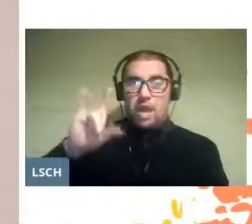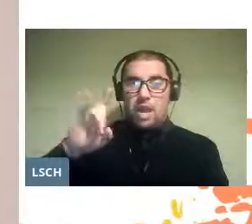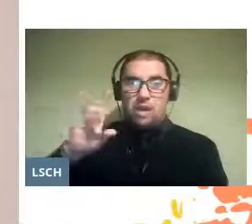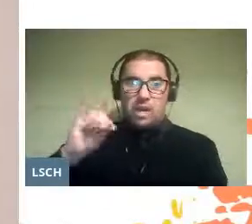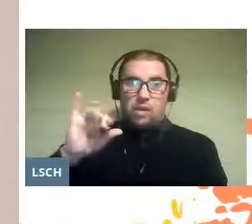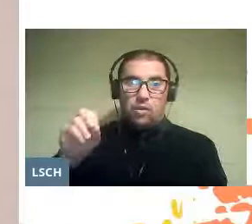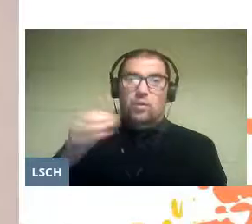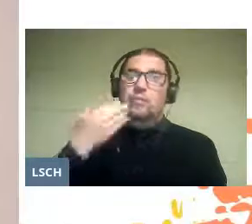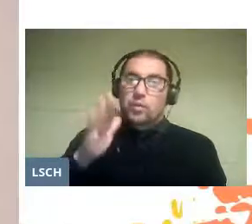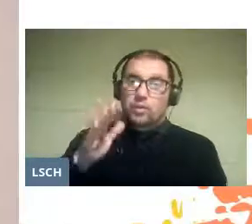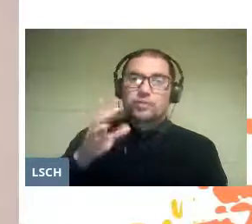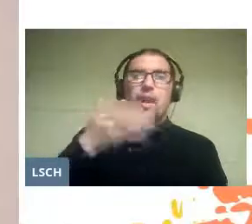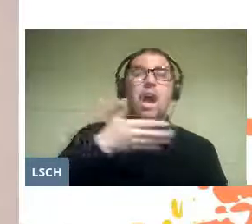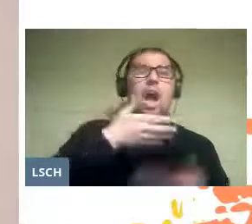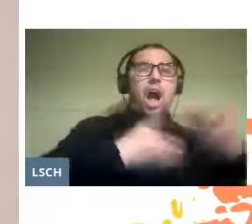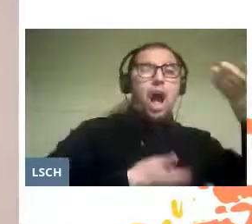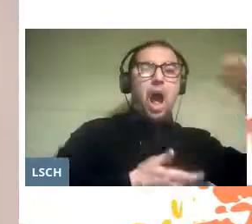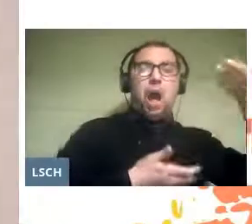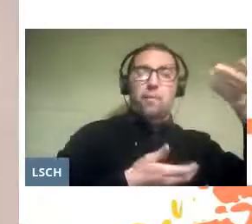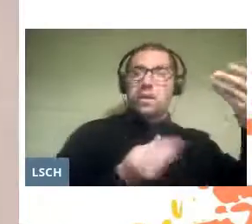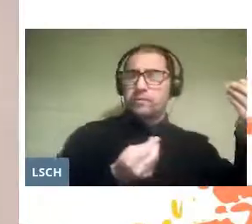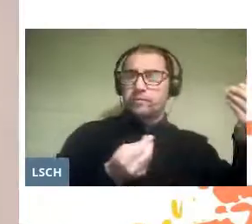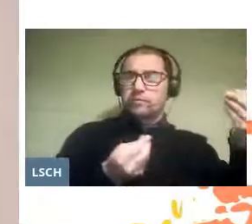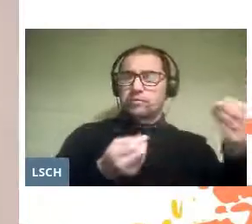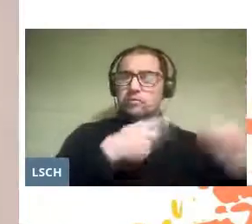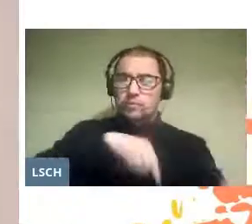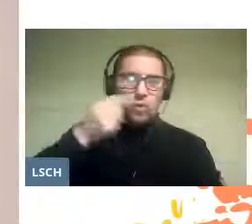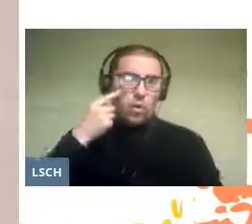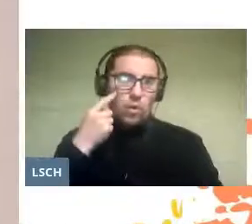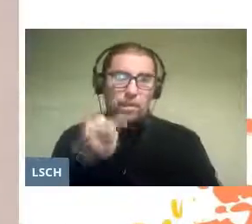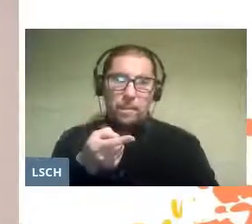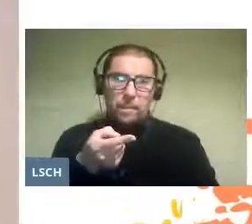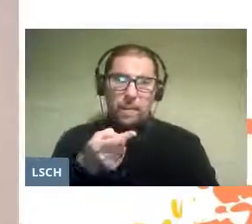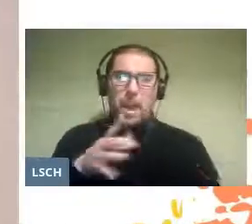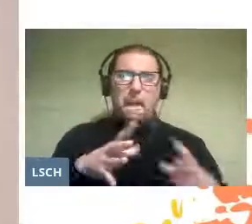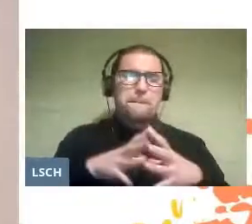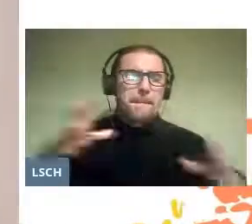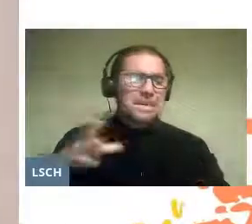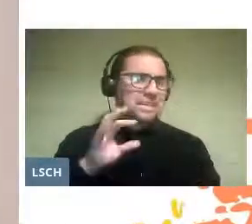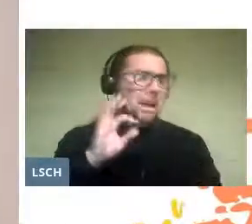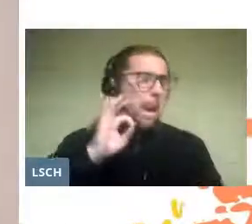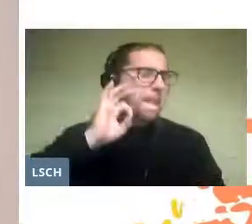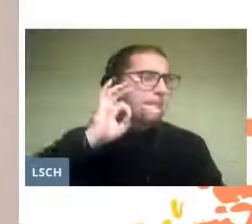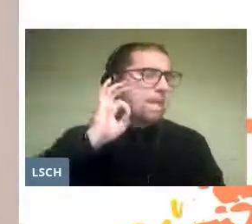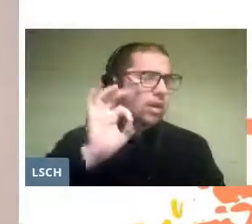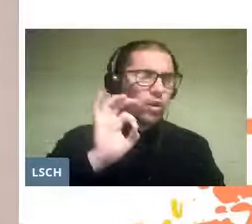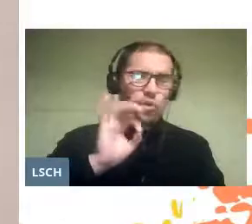Opera is, for those of us who know it, the greatest and most opulent form